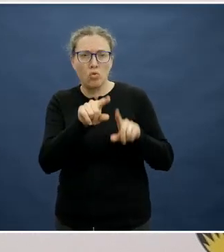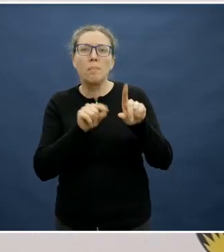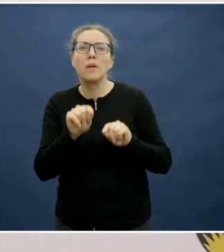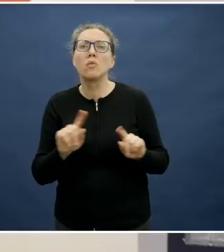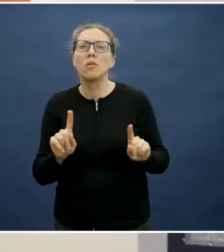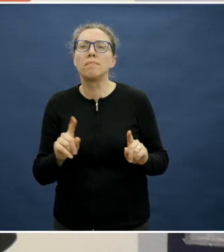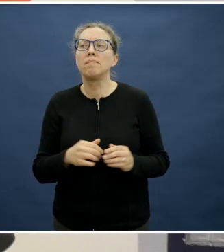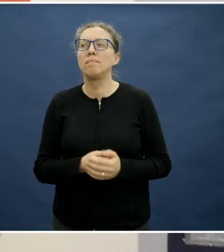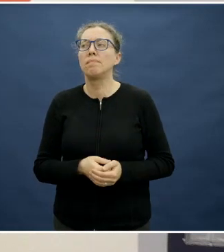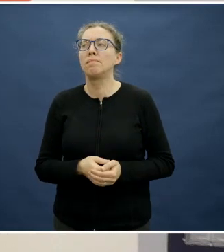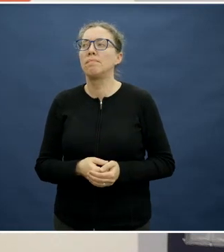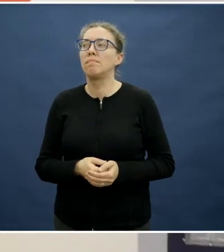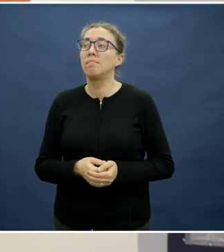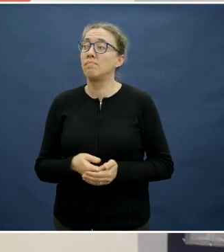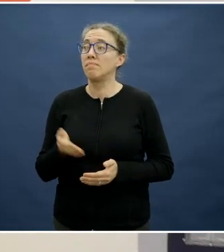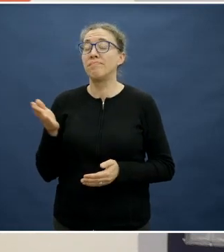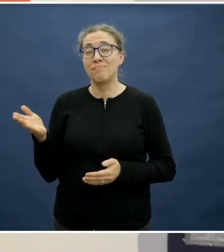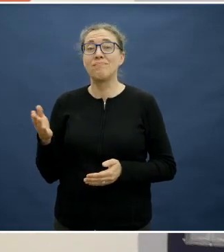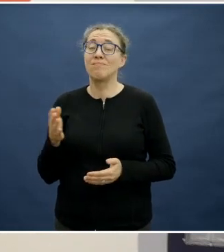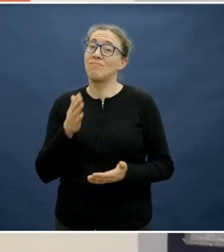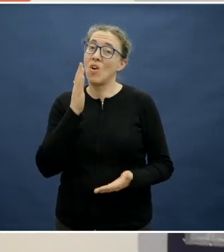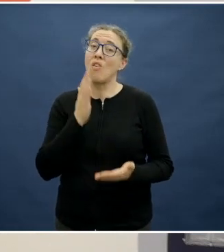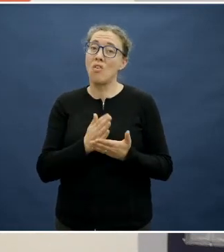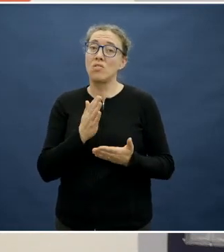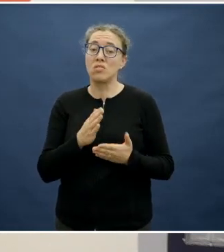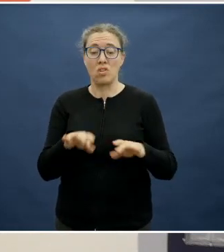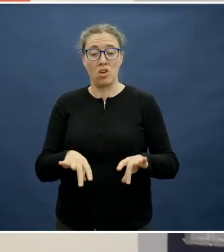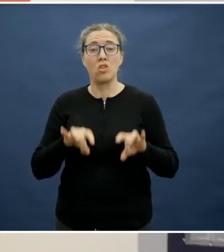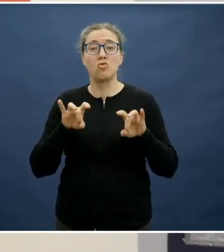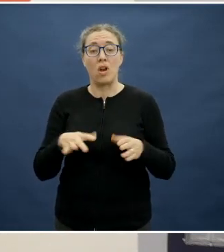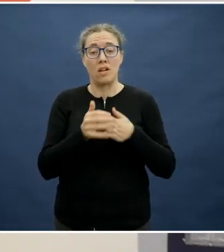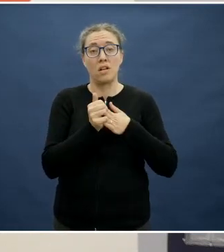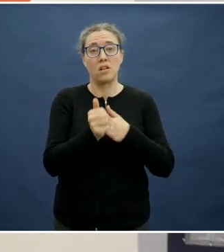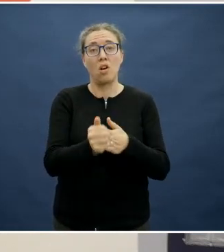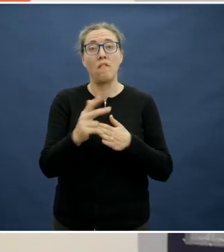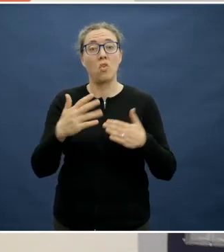I think the Australian Guide to Healthy Eating is you referenced